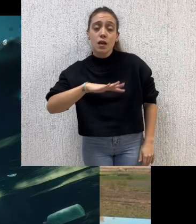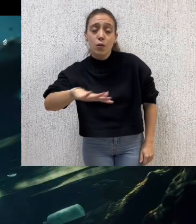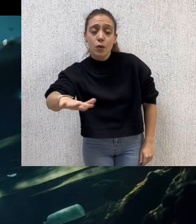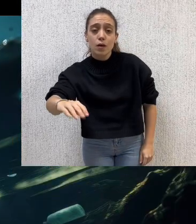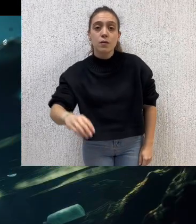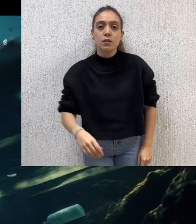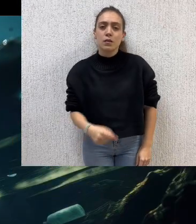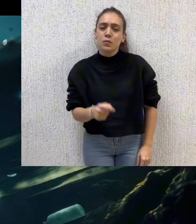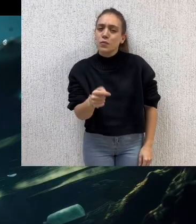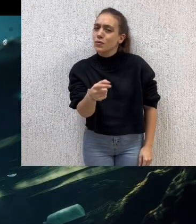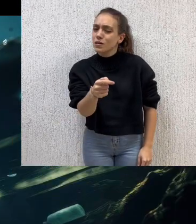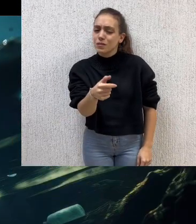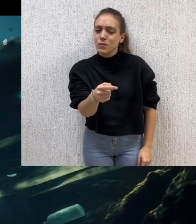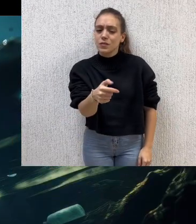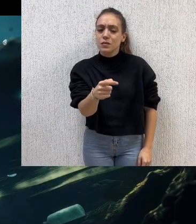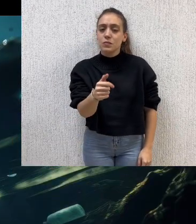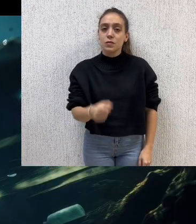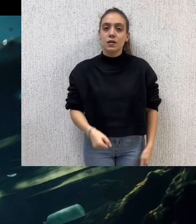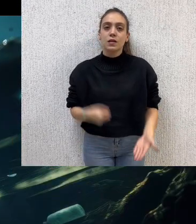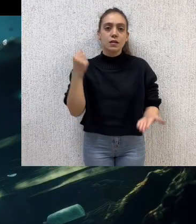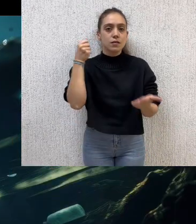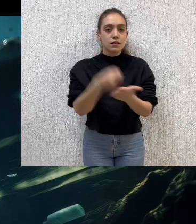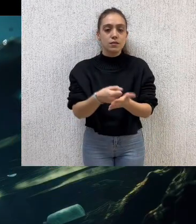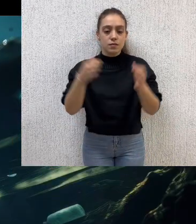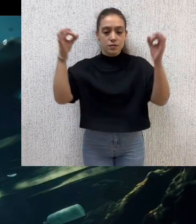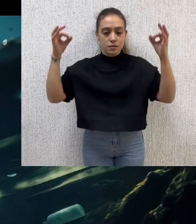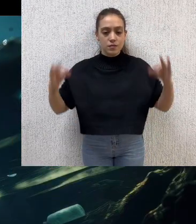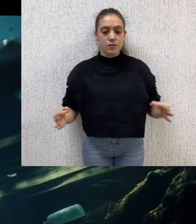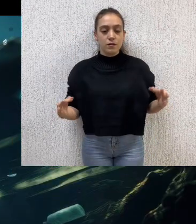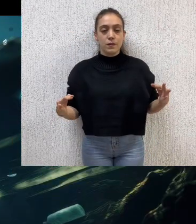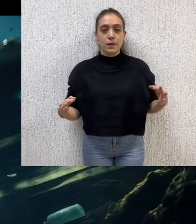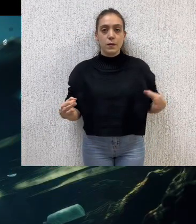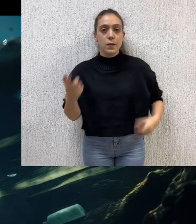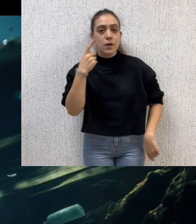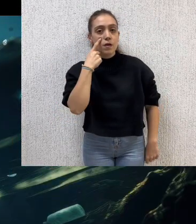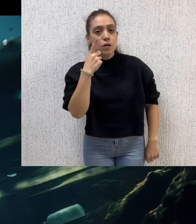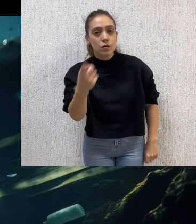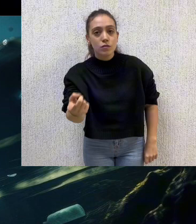and its quality is deteriorating due to climate change and pollution.